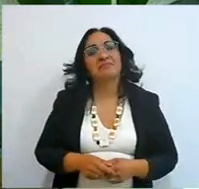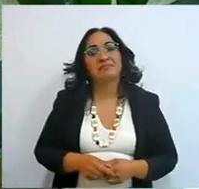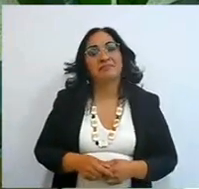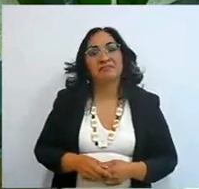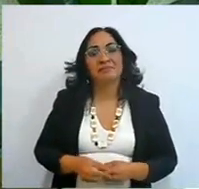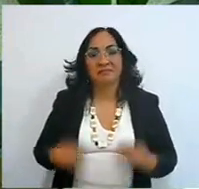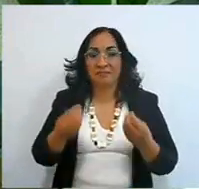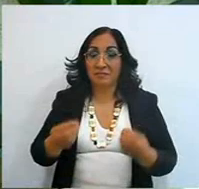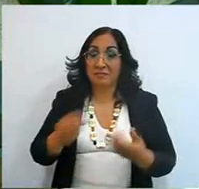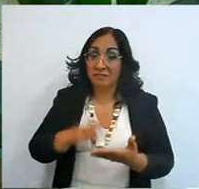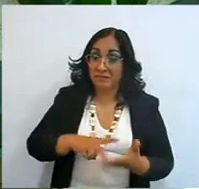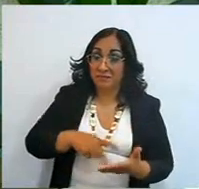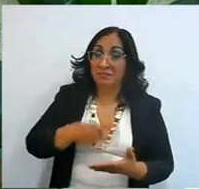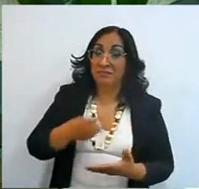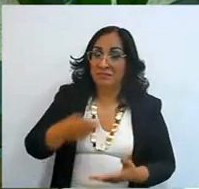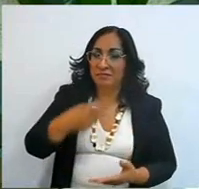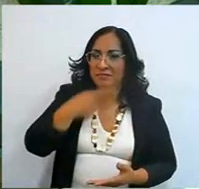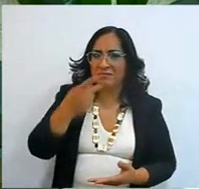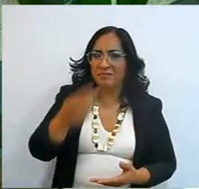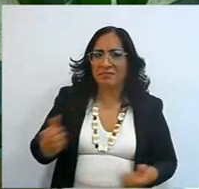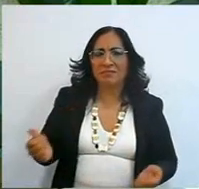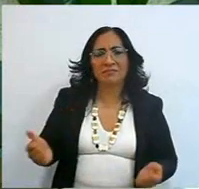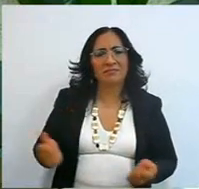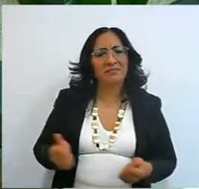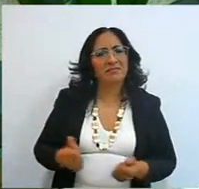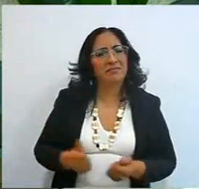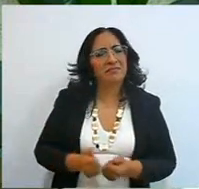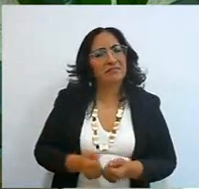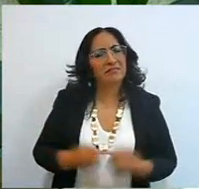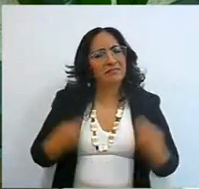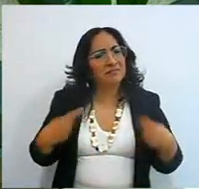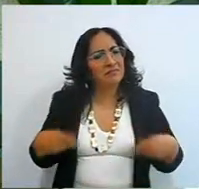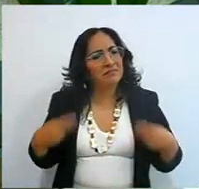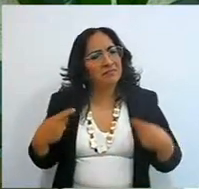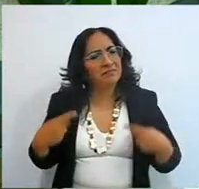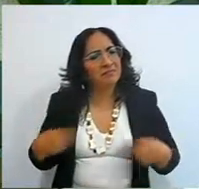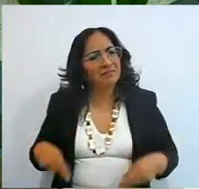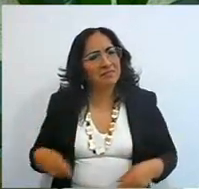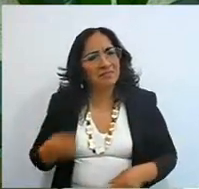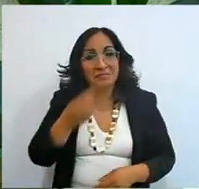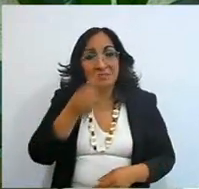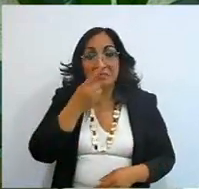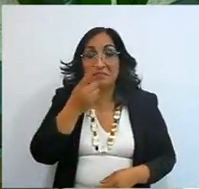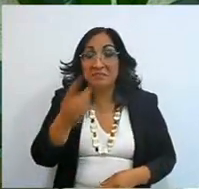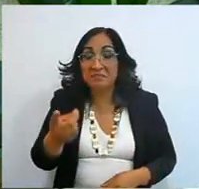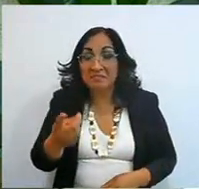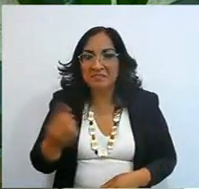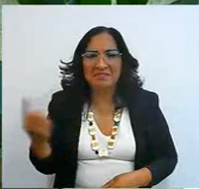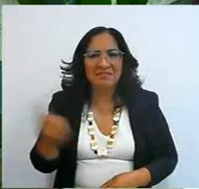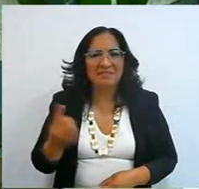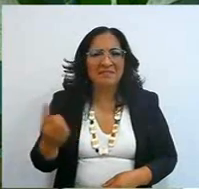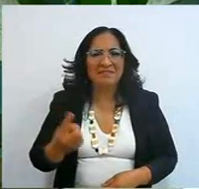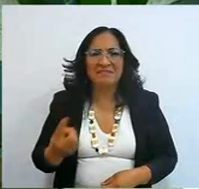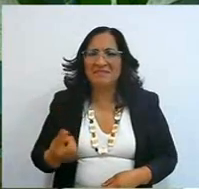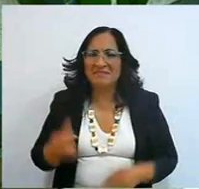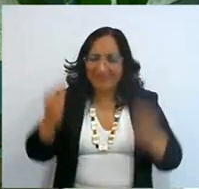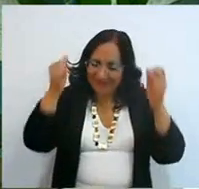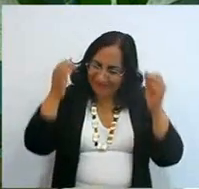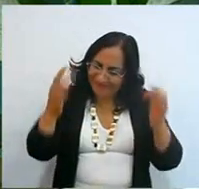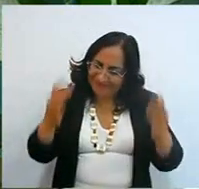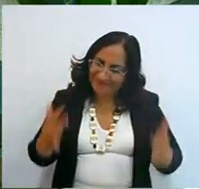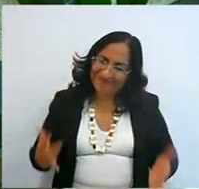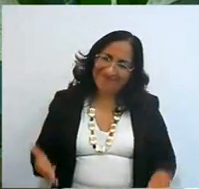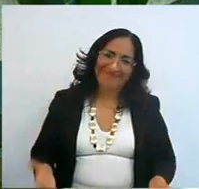I often talk to Iolany later, and I tell her, listen, how good those beatitudes you gave were,